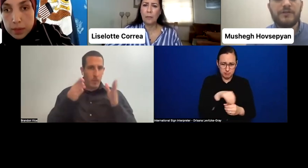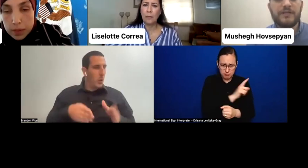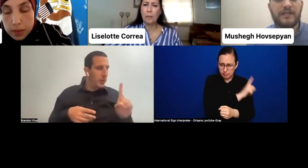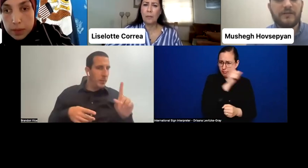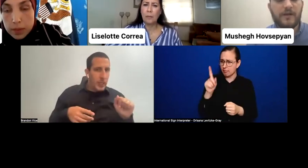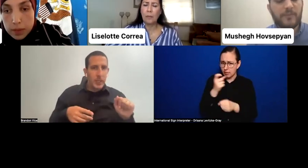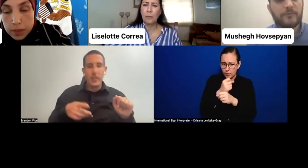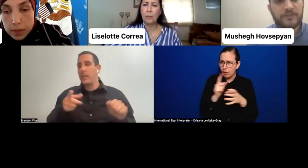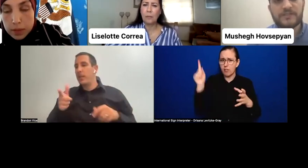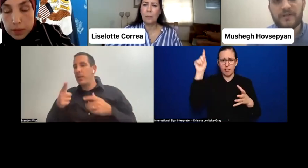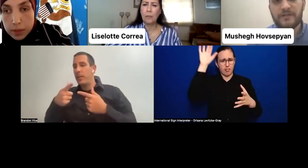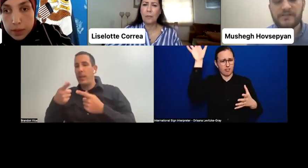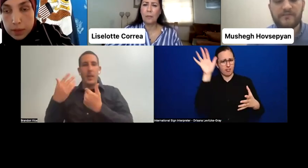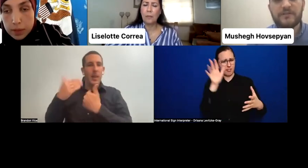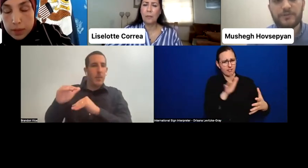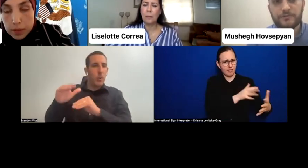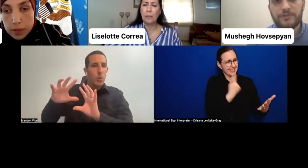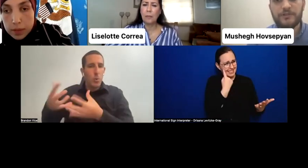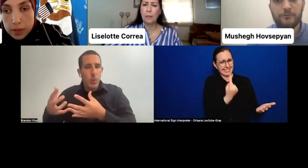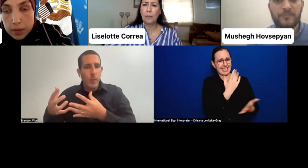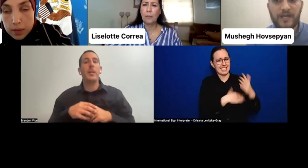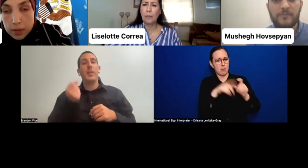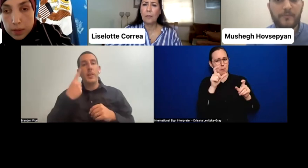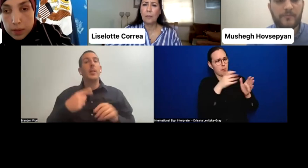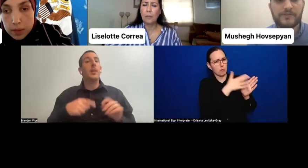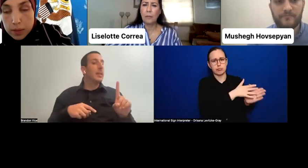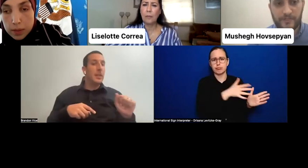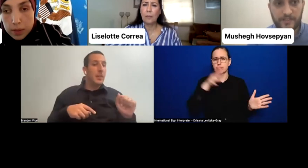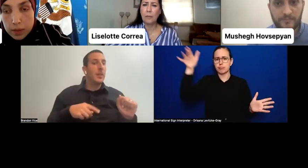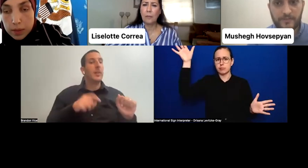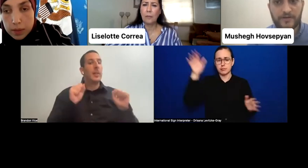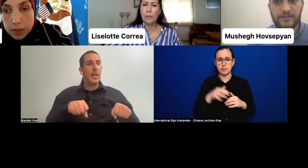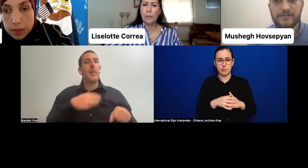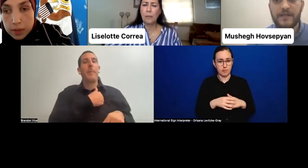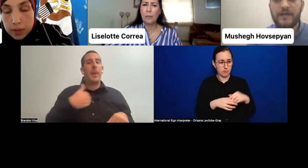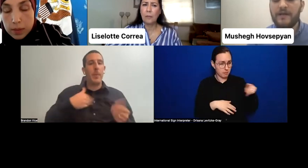that people with disabilities have an opportunity to become members of political parties,